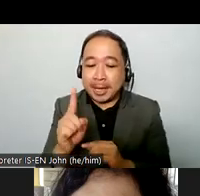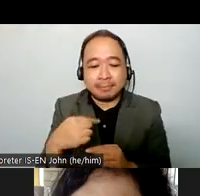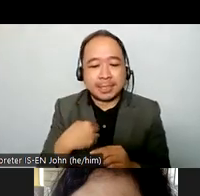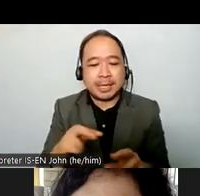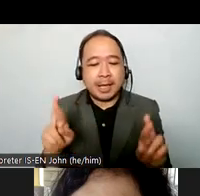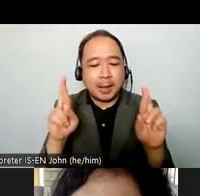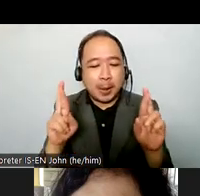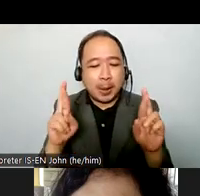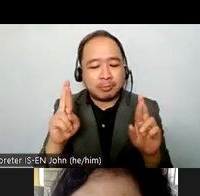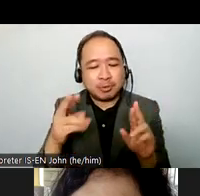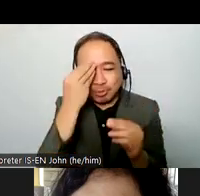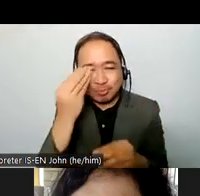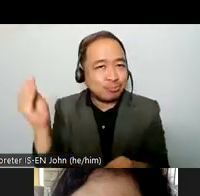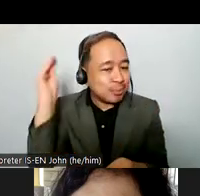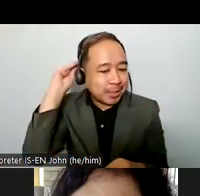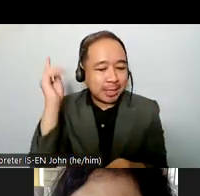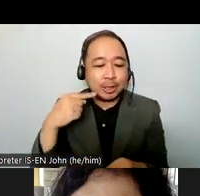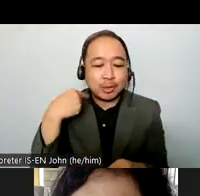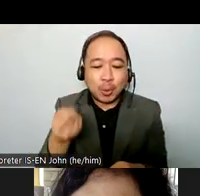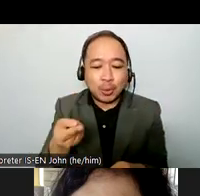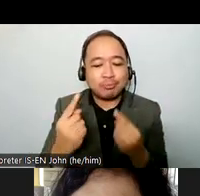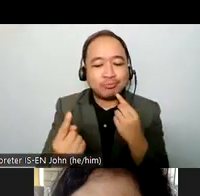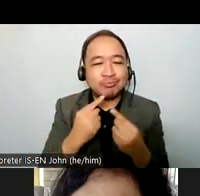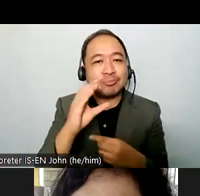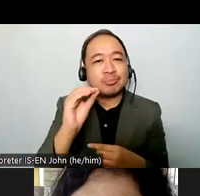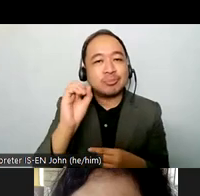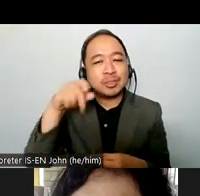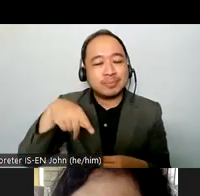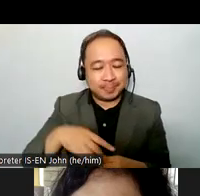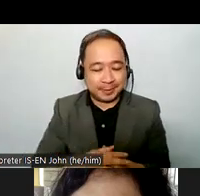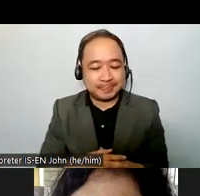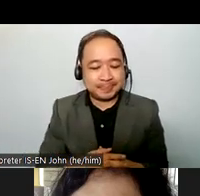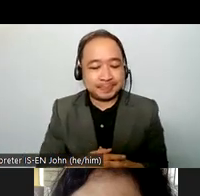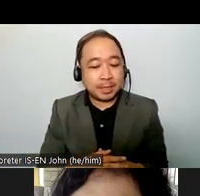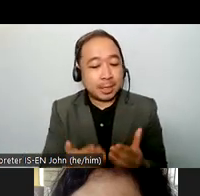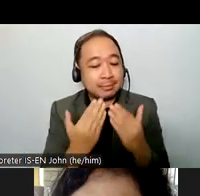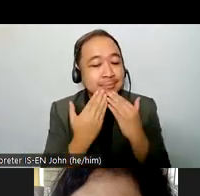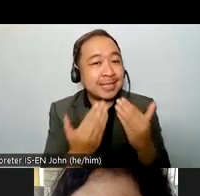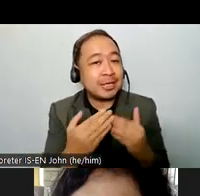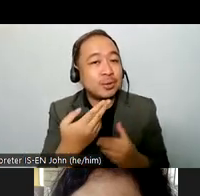was very exhausting thank you so much at this point i would love to thank all the speakers